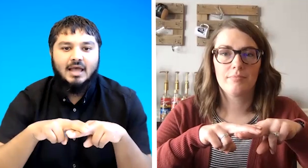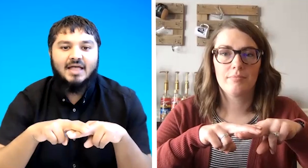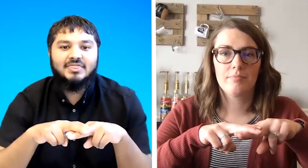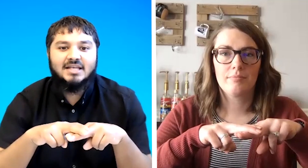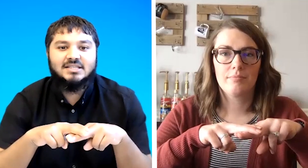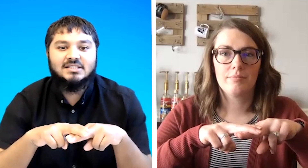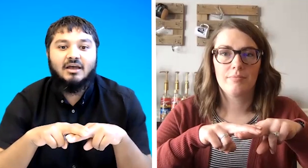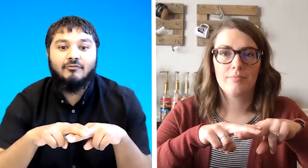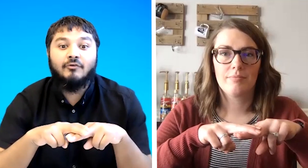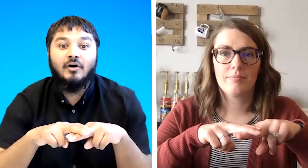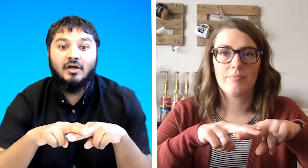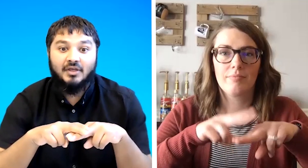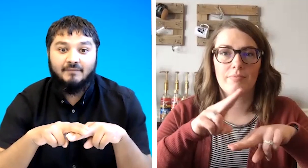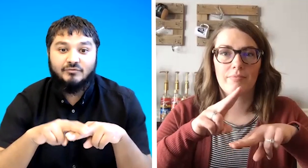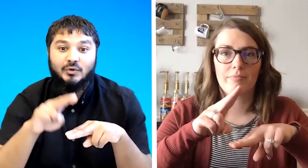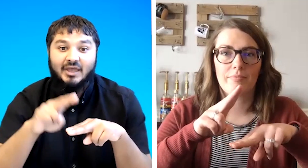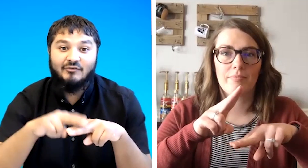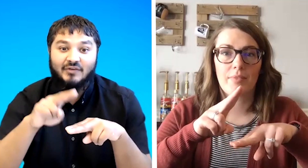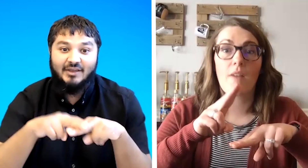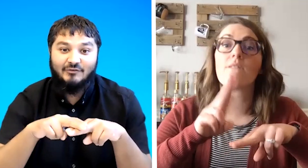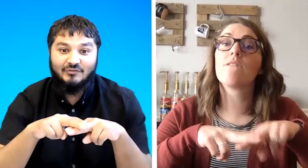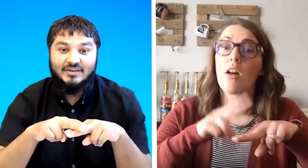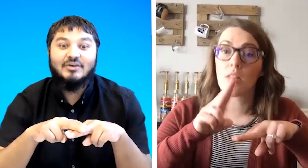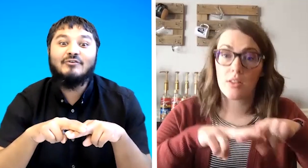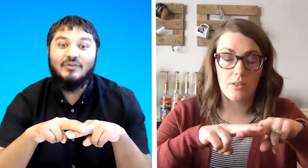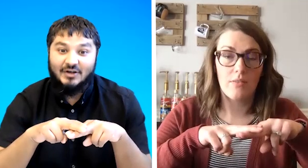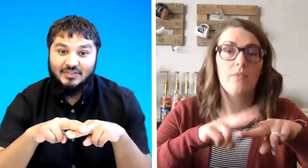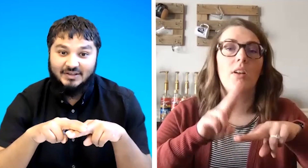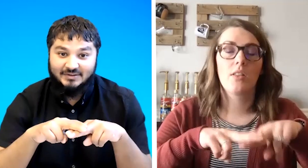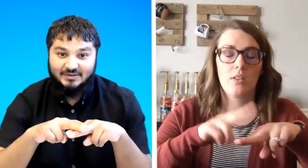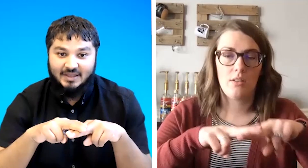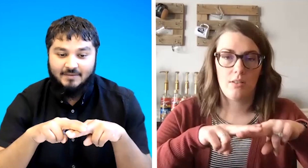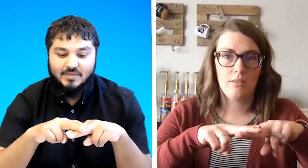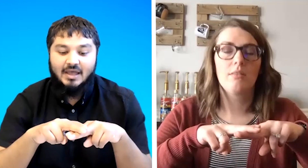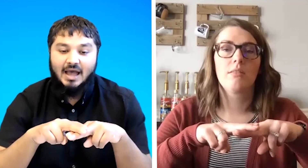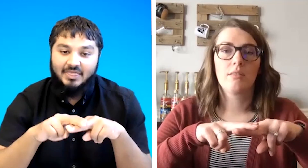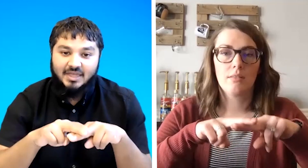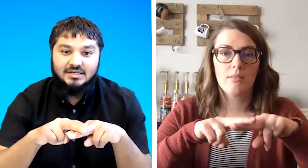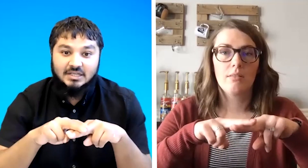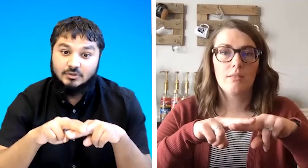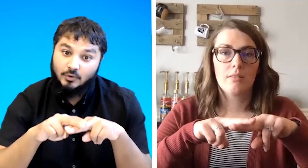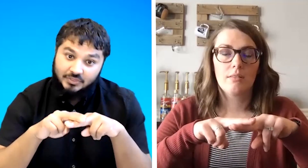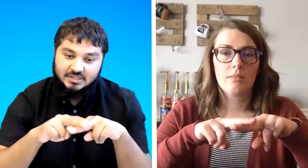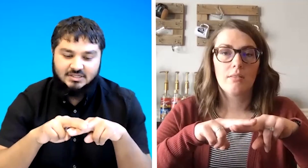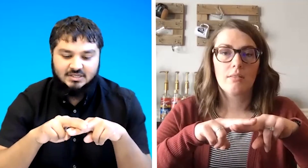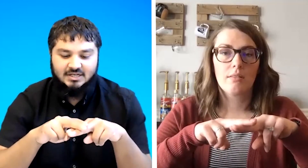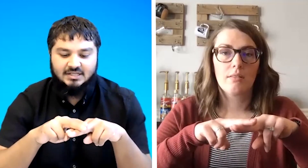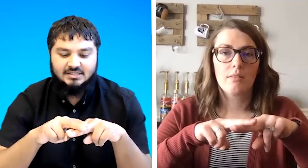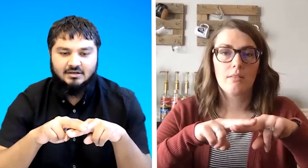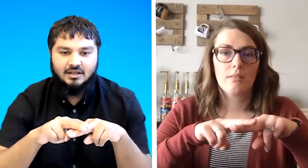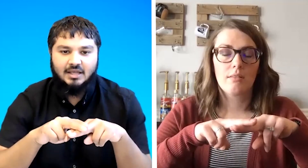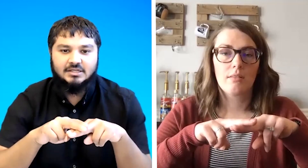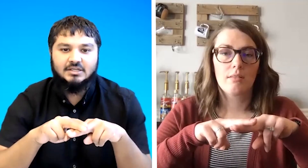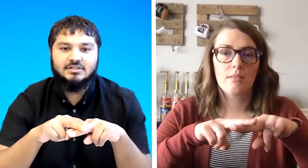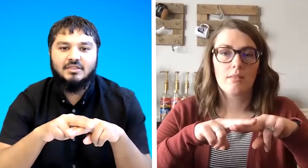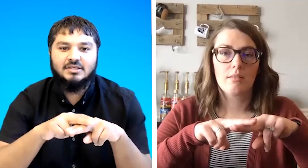and that's the sign for father so ff father okay i then teach on this lesson i teach this